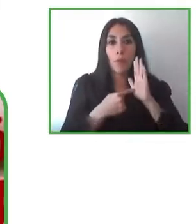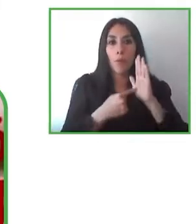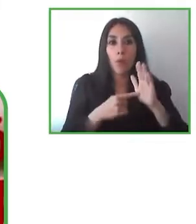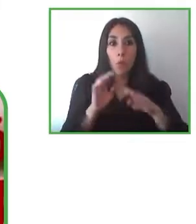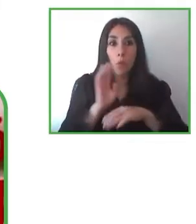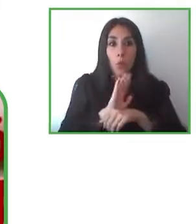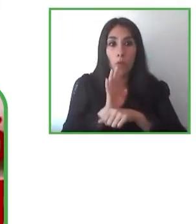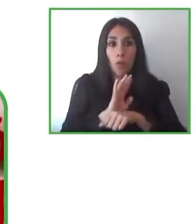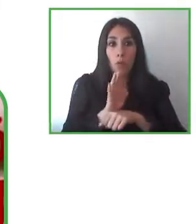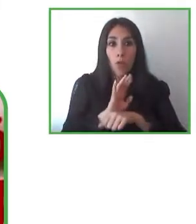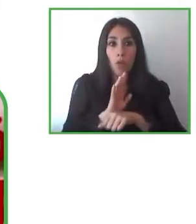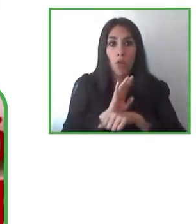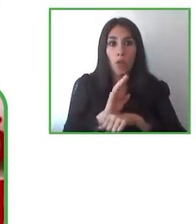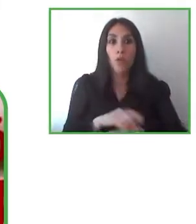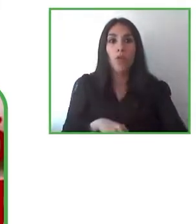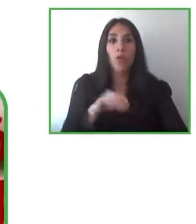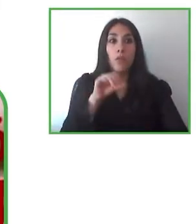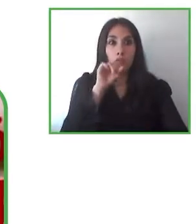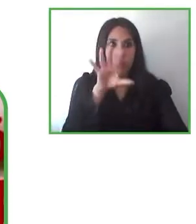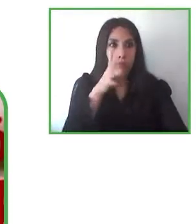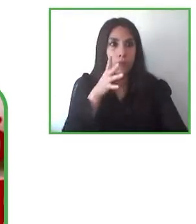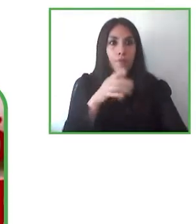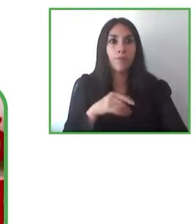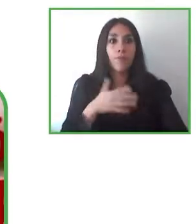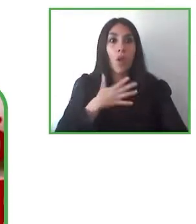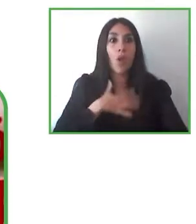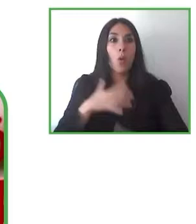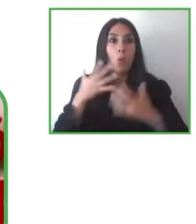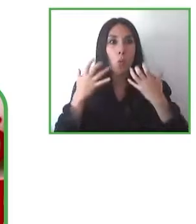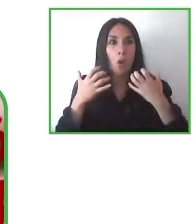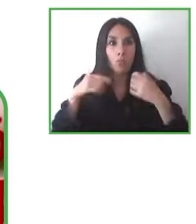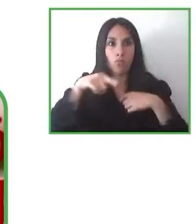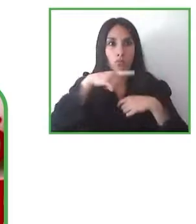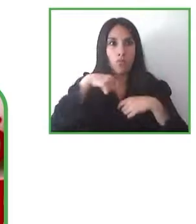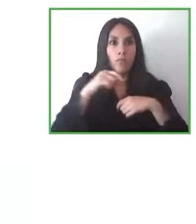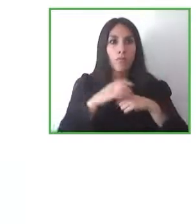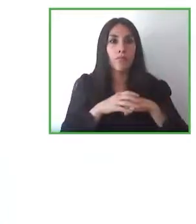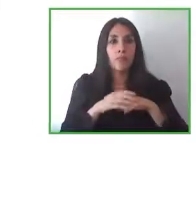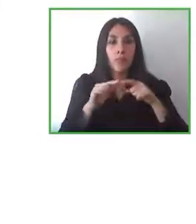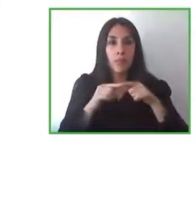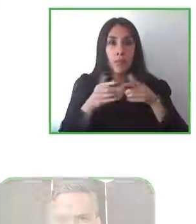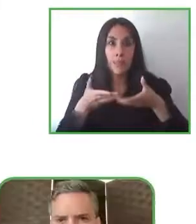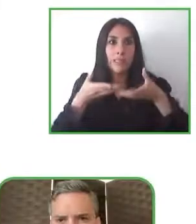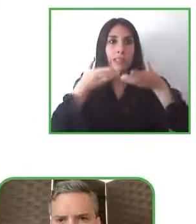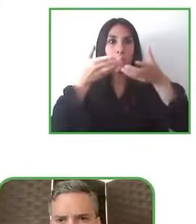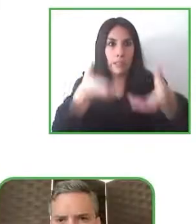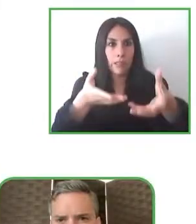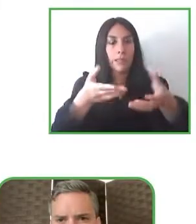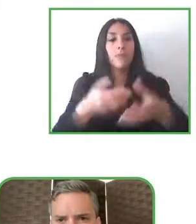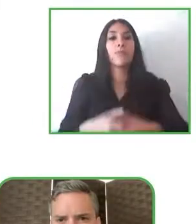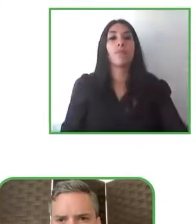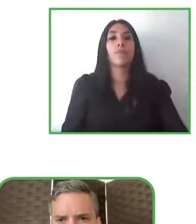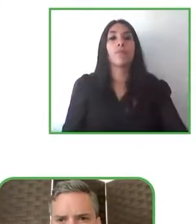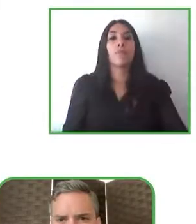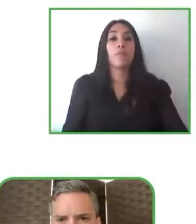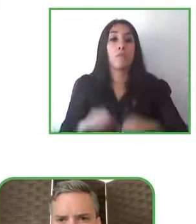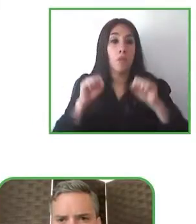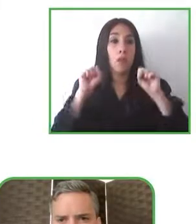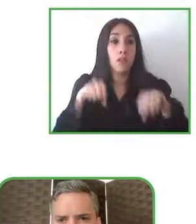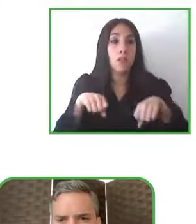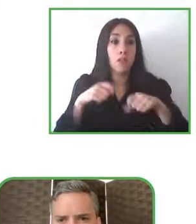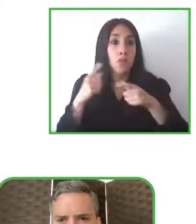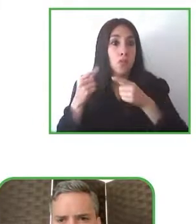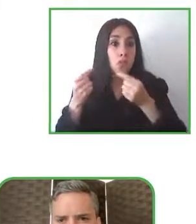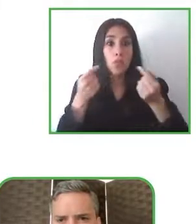so that can be done in a matter of days.